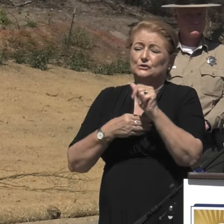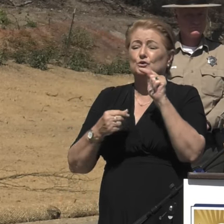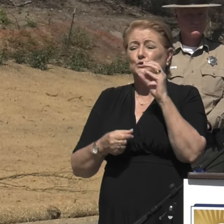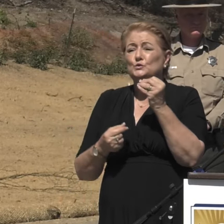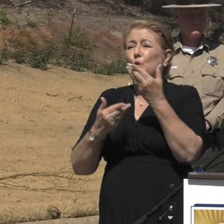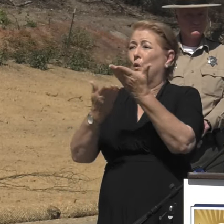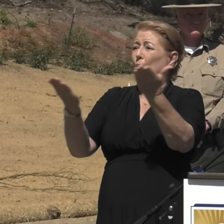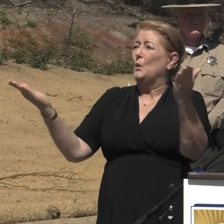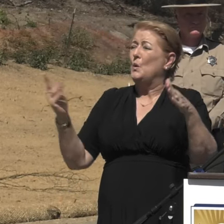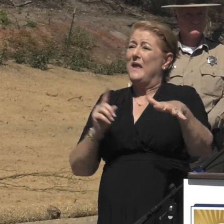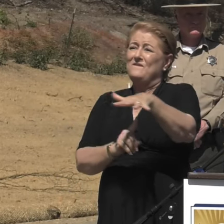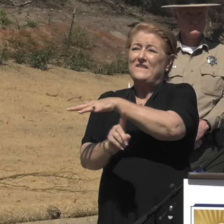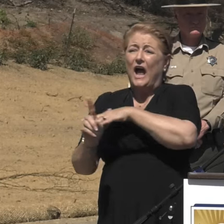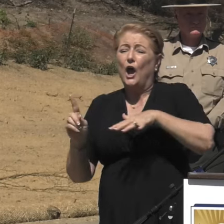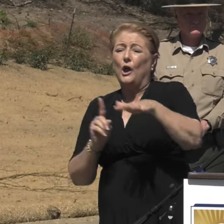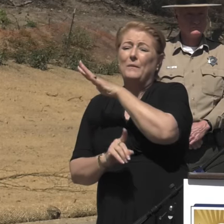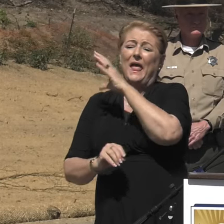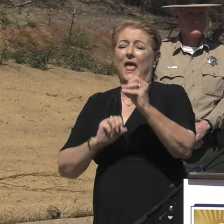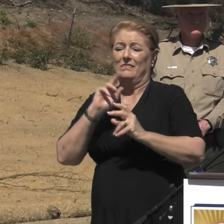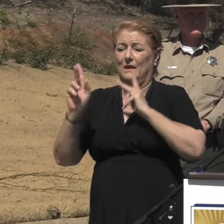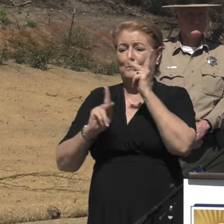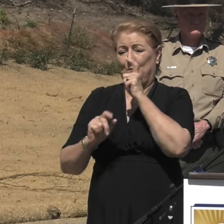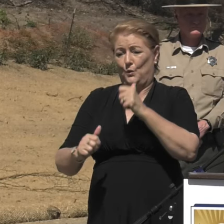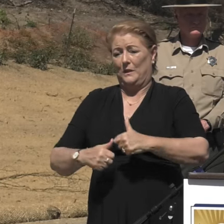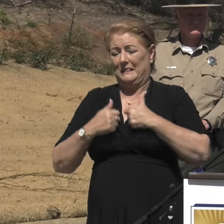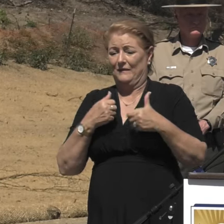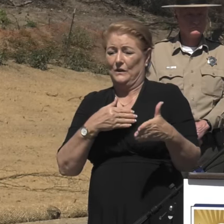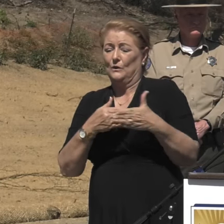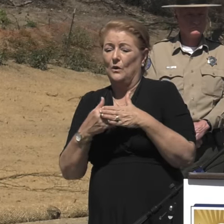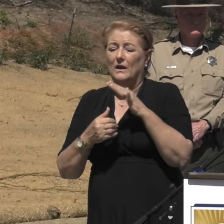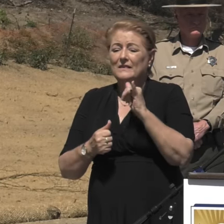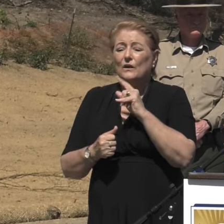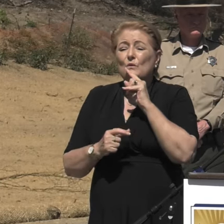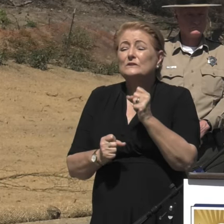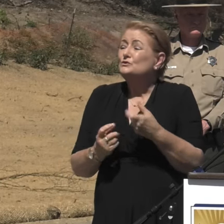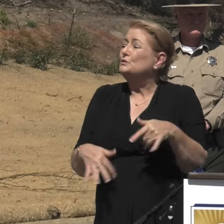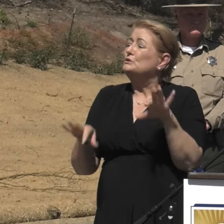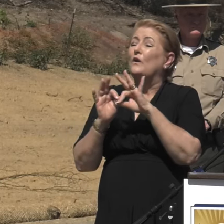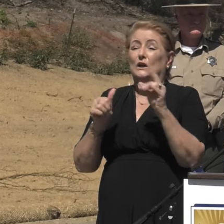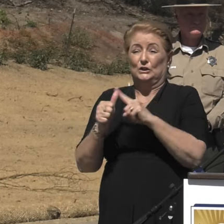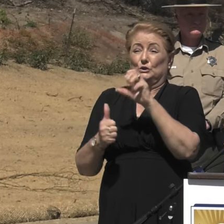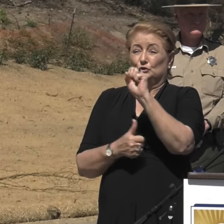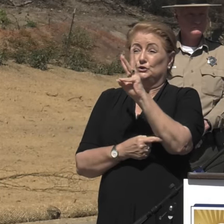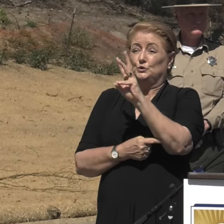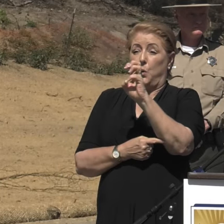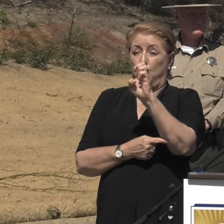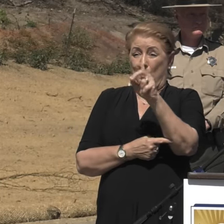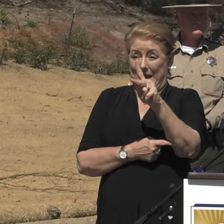The household hazardous waste sweep is the critical first step in the recovery process